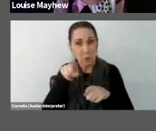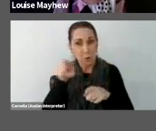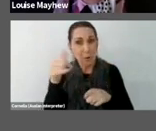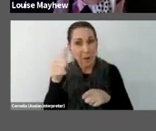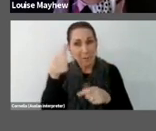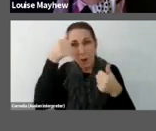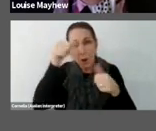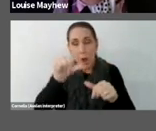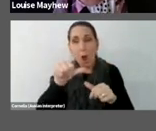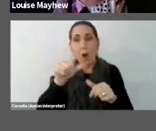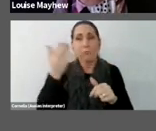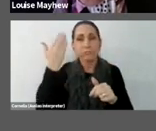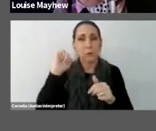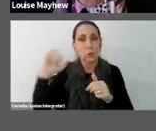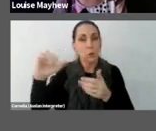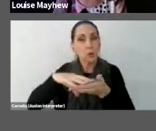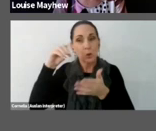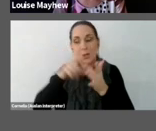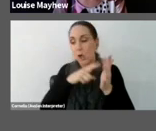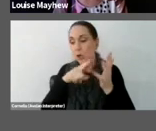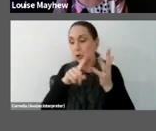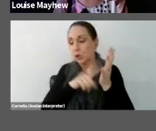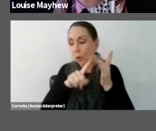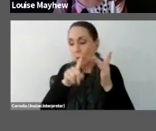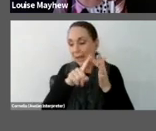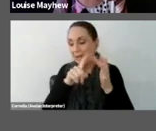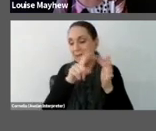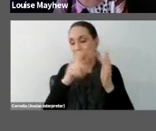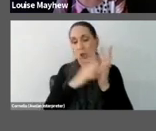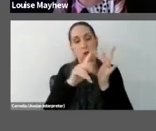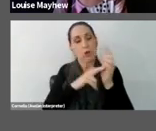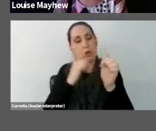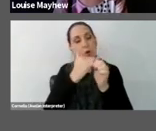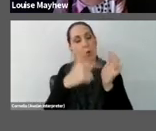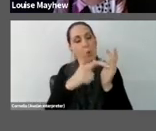in her student days, Julie Ewington who was for a long time